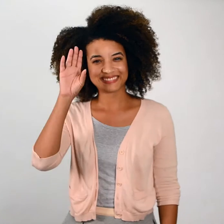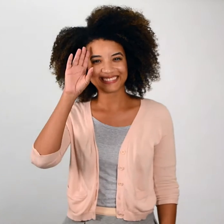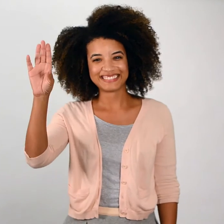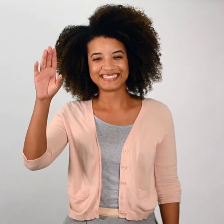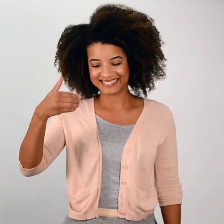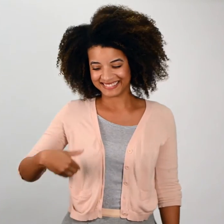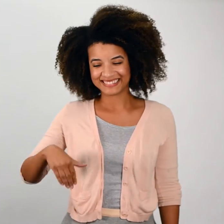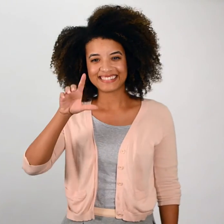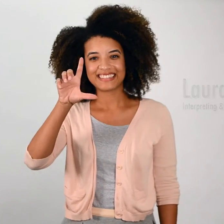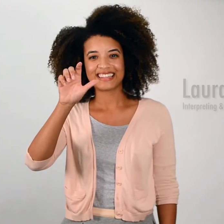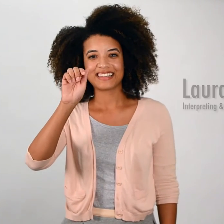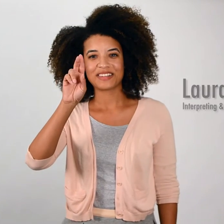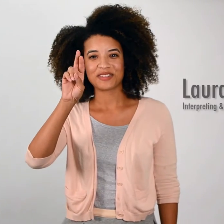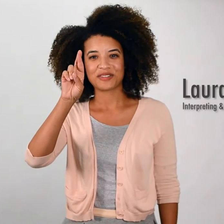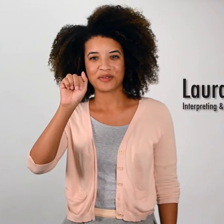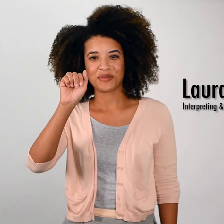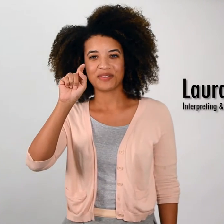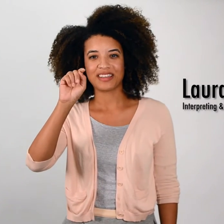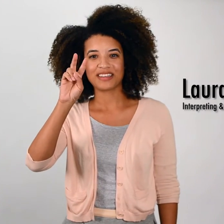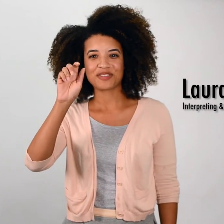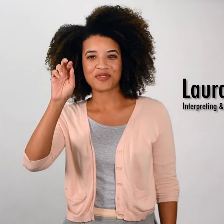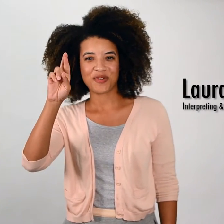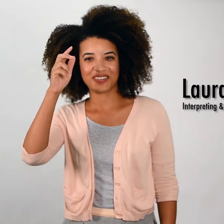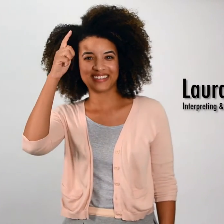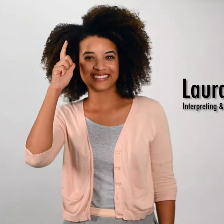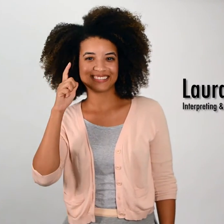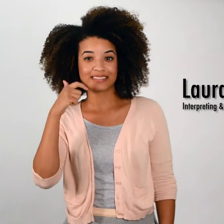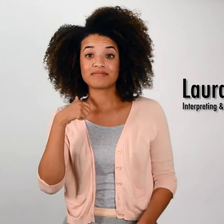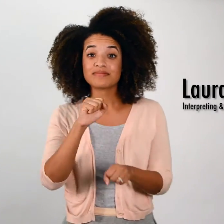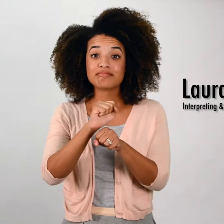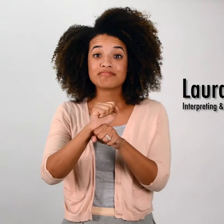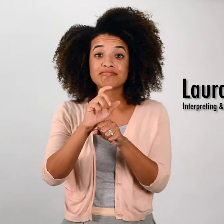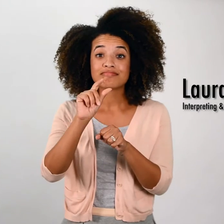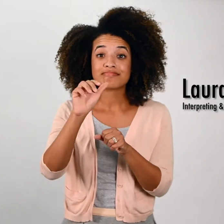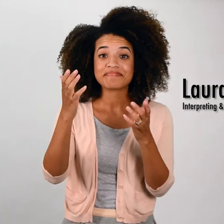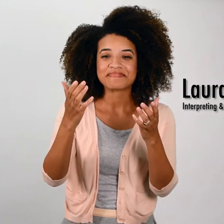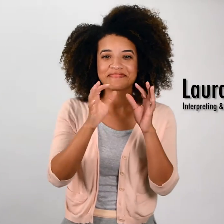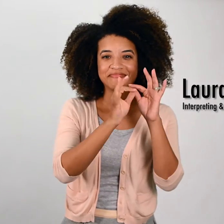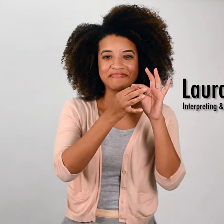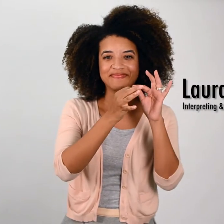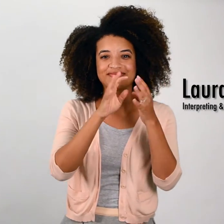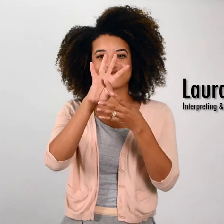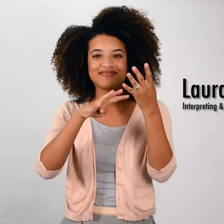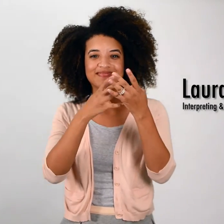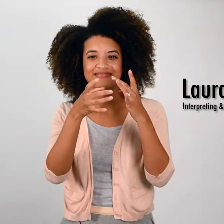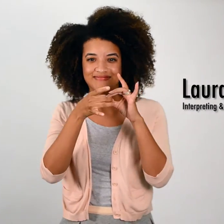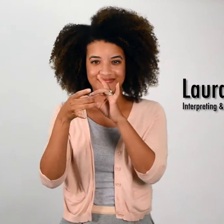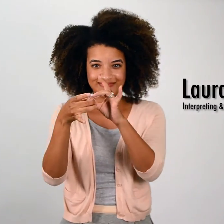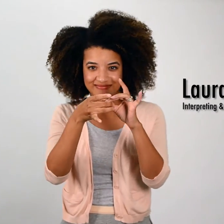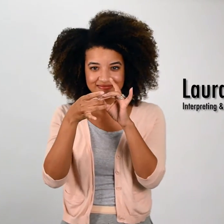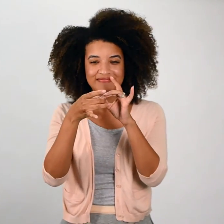Hi, I'm Laura Tovar, DAC's Interpreting & Scheduling Liaison.